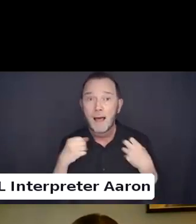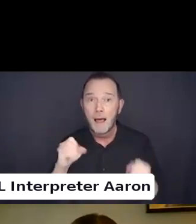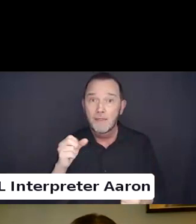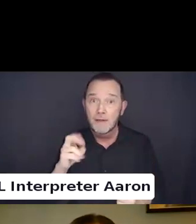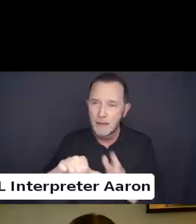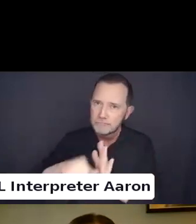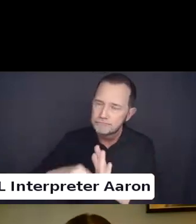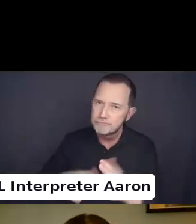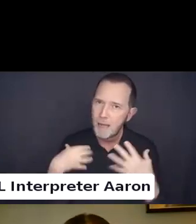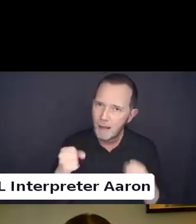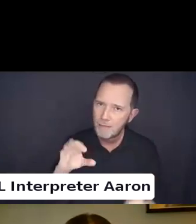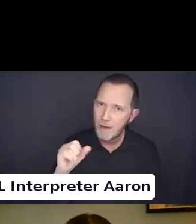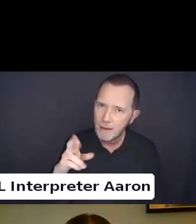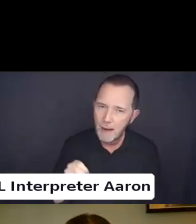Any kind of transit.